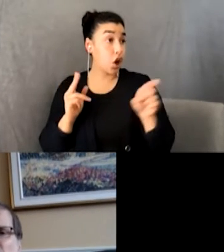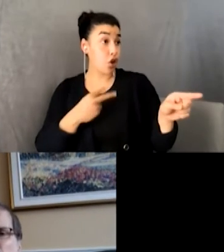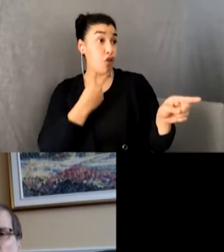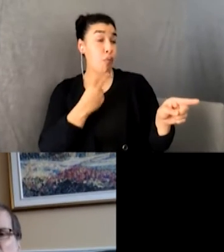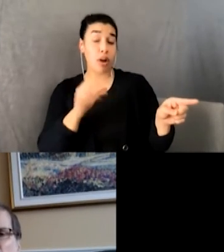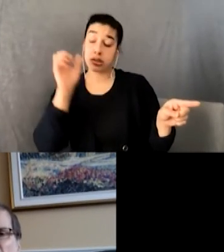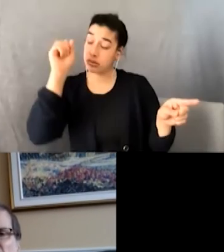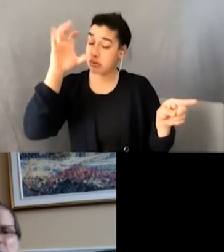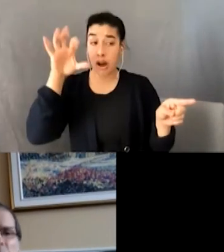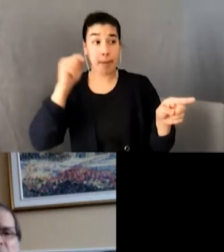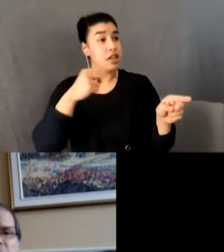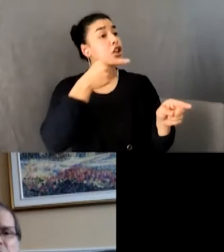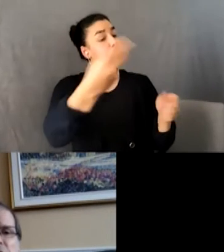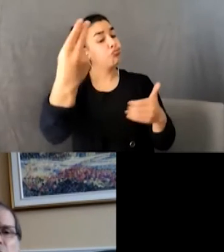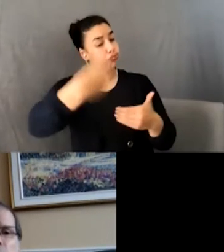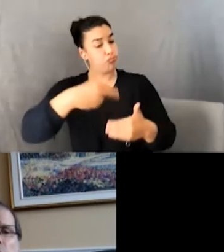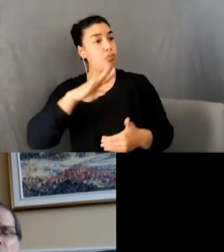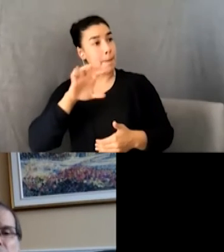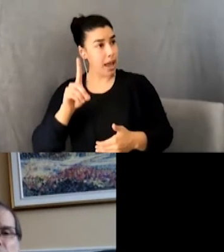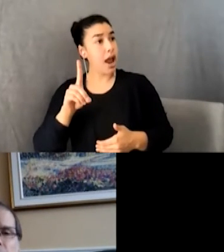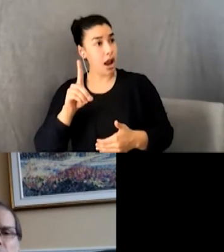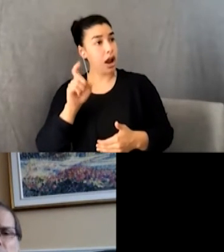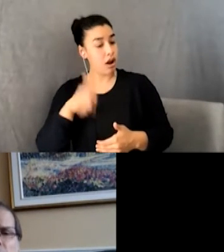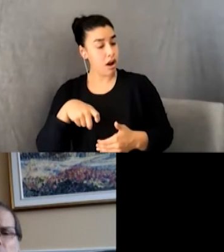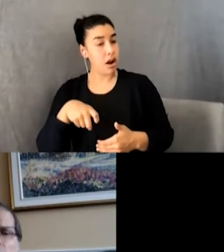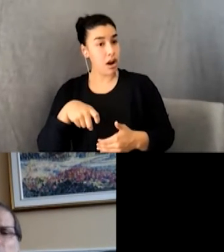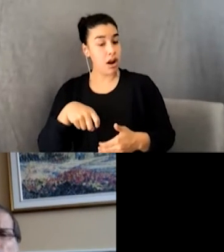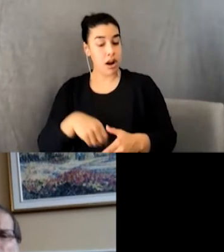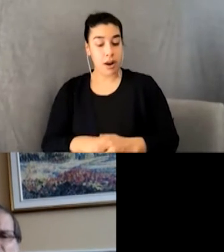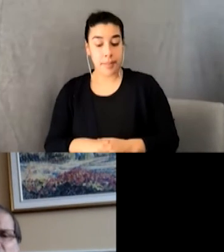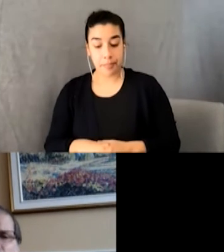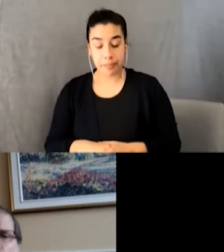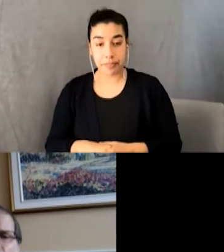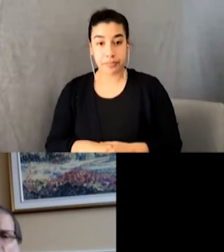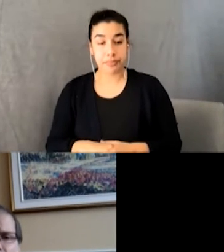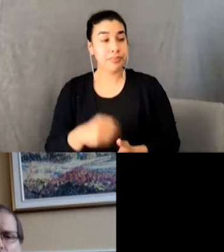both to the right, making the sun shine more off of them. “But we might need to work on your look.”